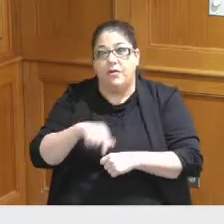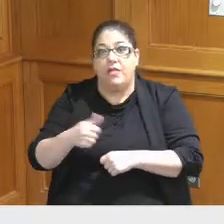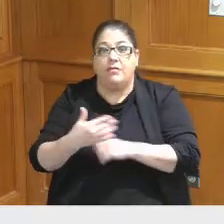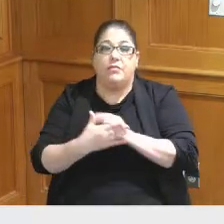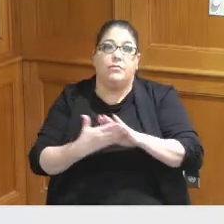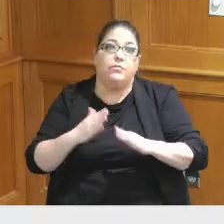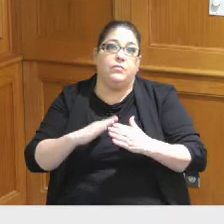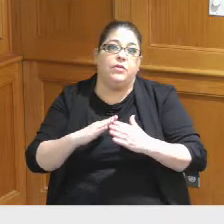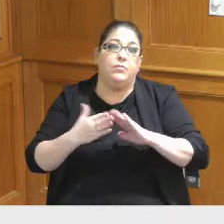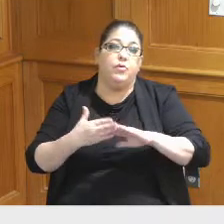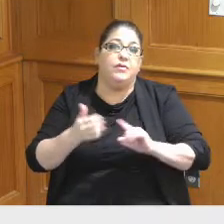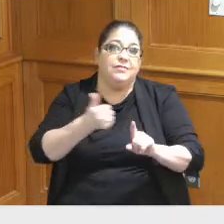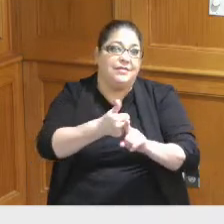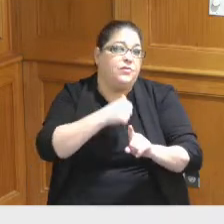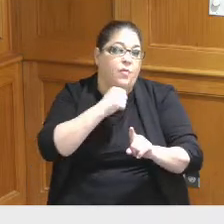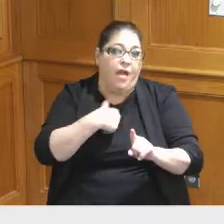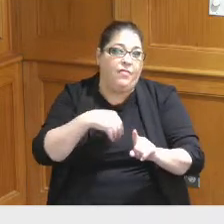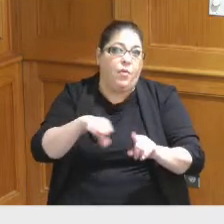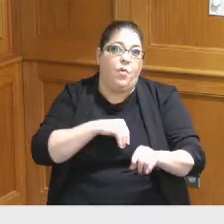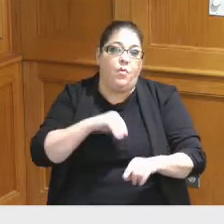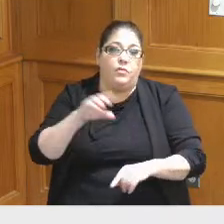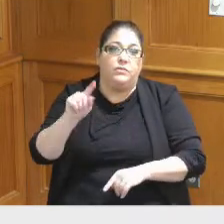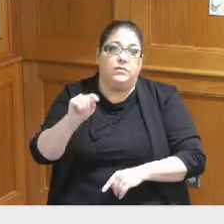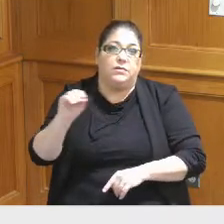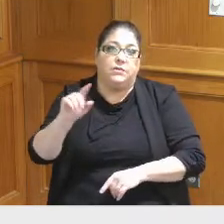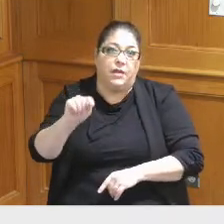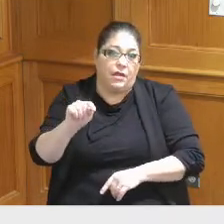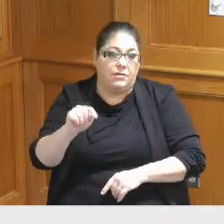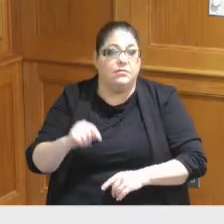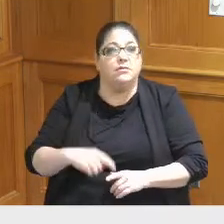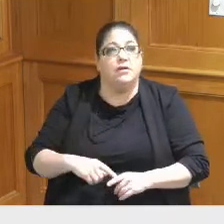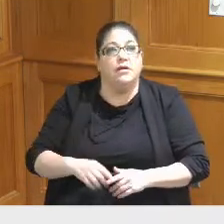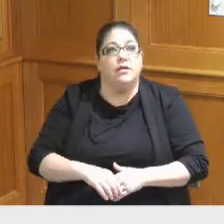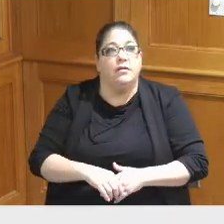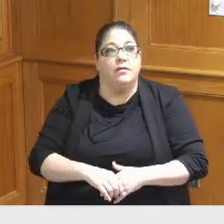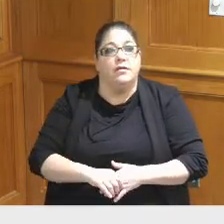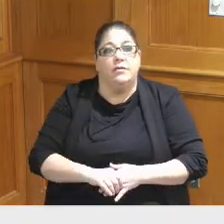that do not enact their own occupancy tax so we're just gonna have to sit down and work through this